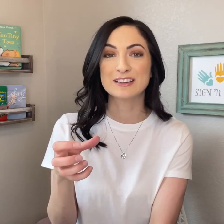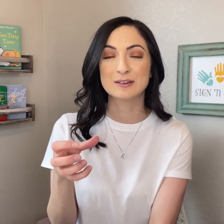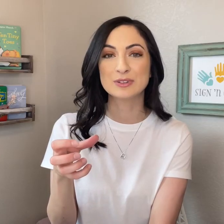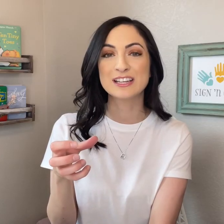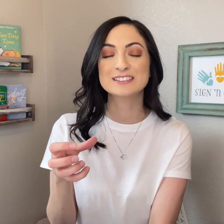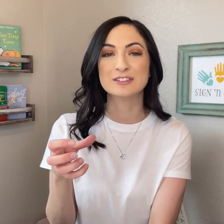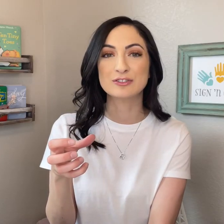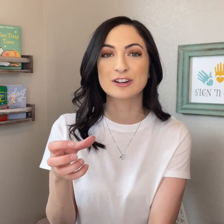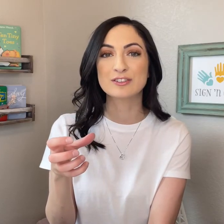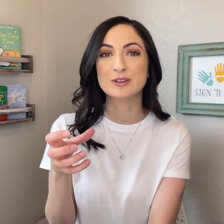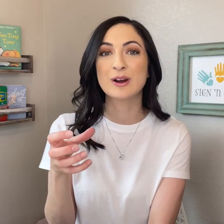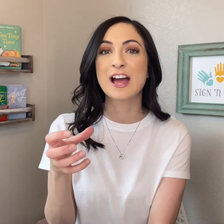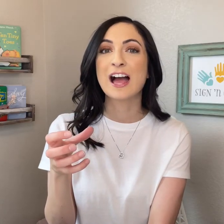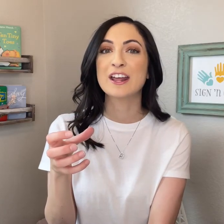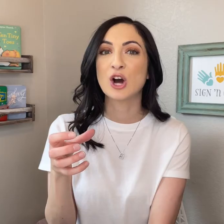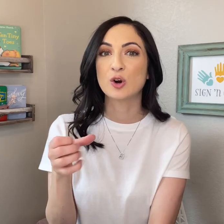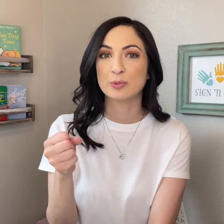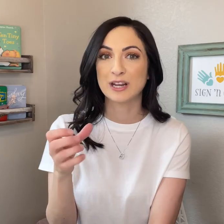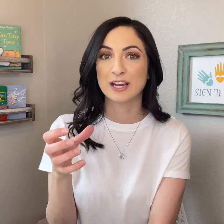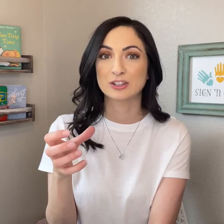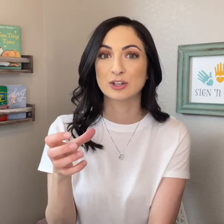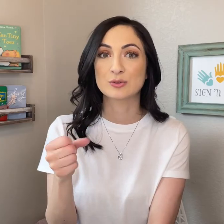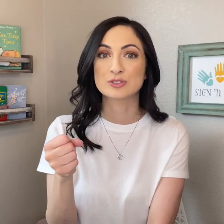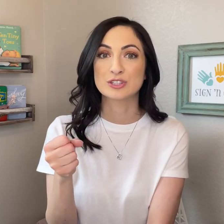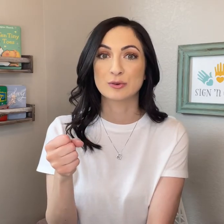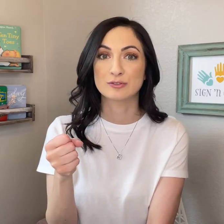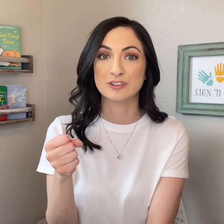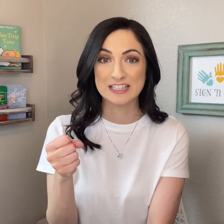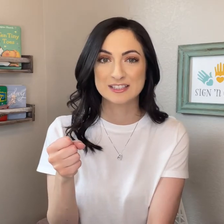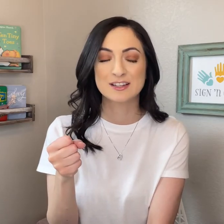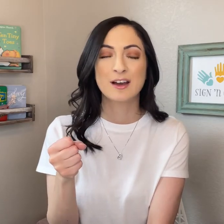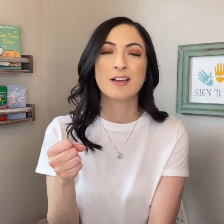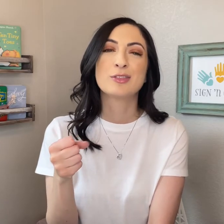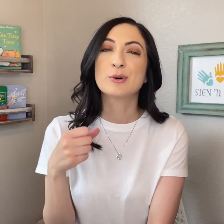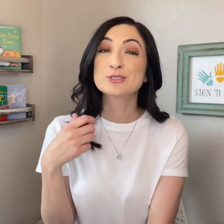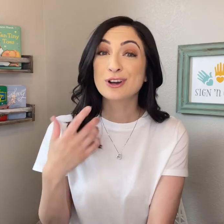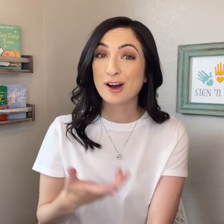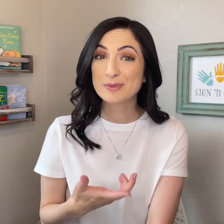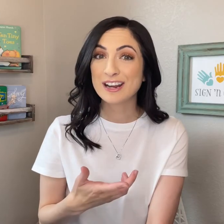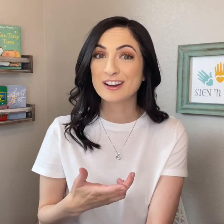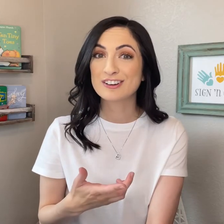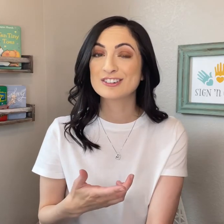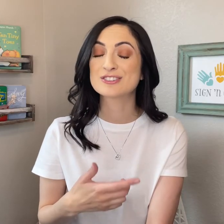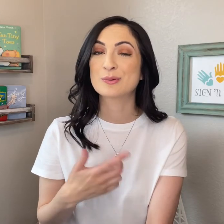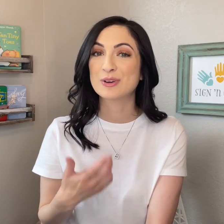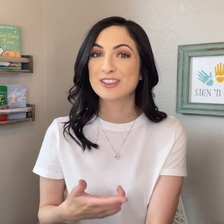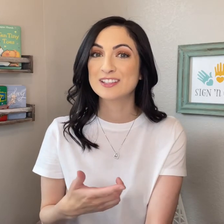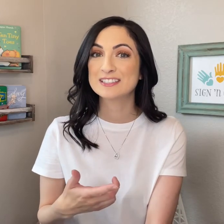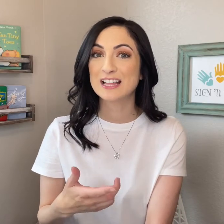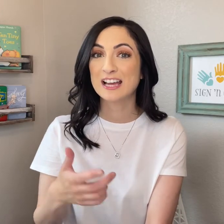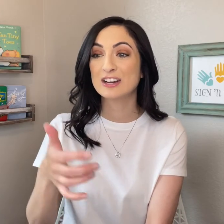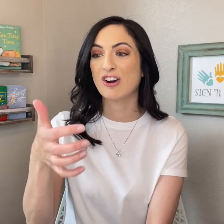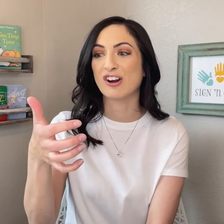in place in front of you and open and close your fist. The most common errors with this sign are